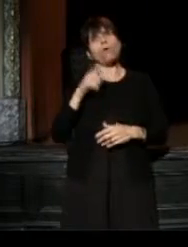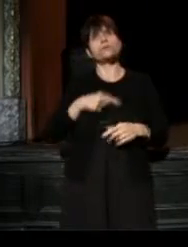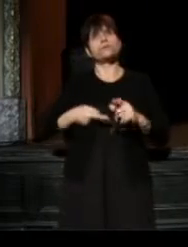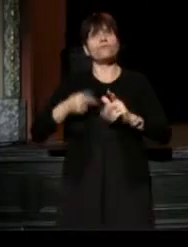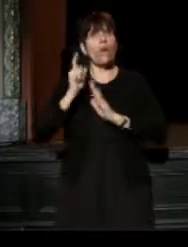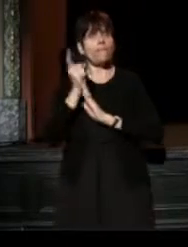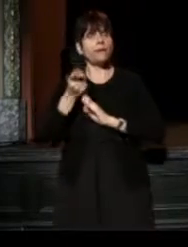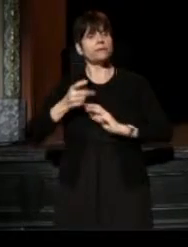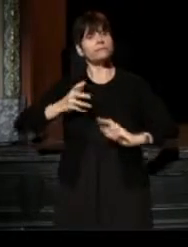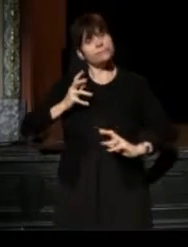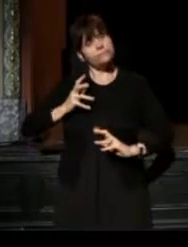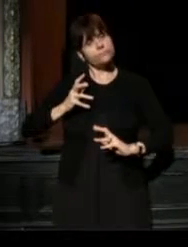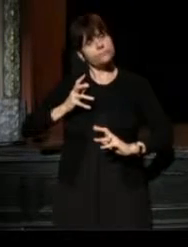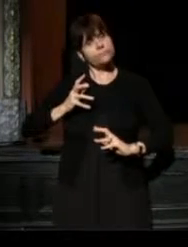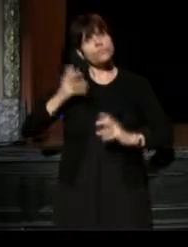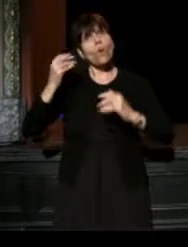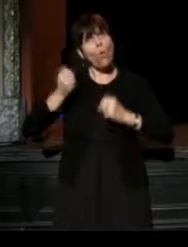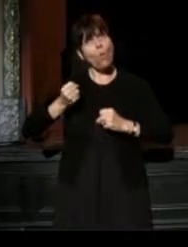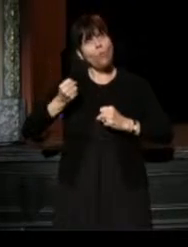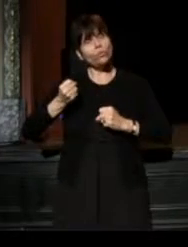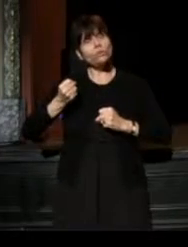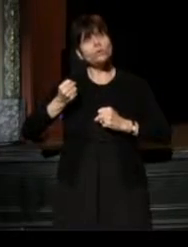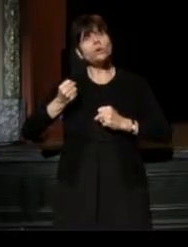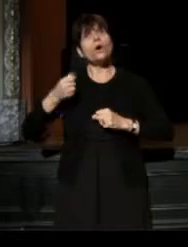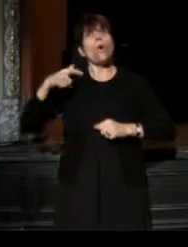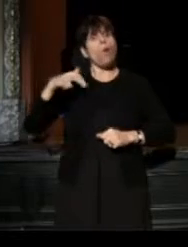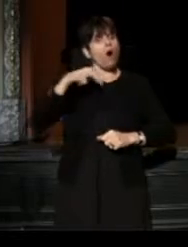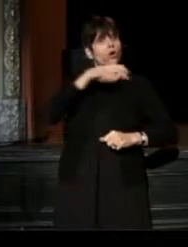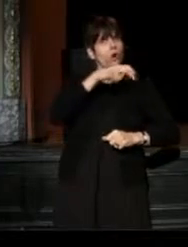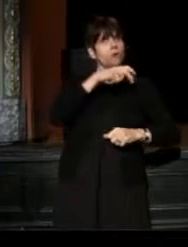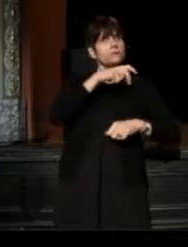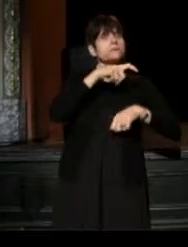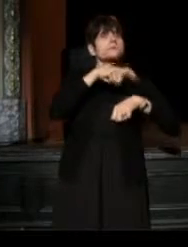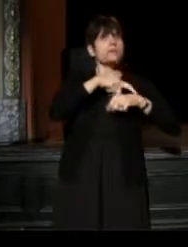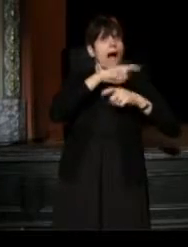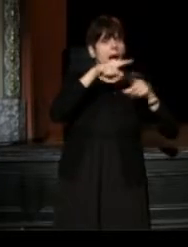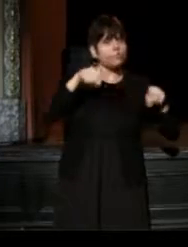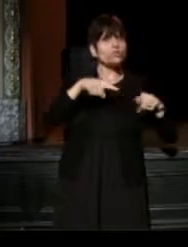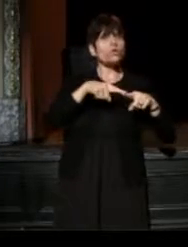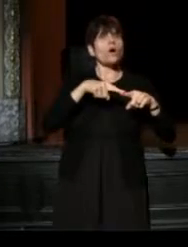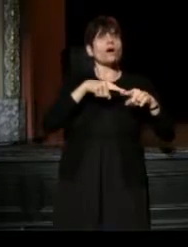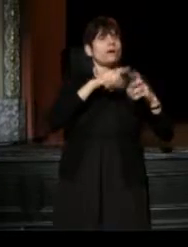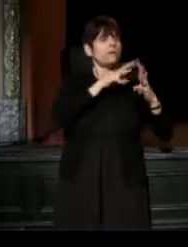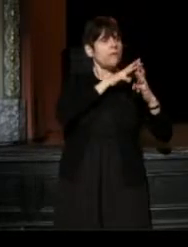we walk across to the other side of Time Square, there's a line, there's a mass of bodies,